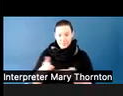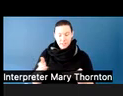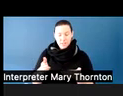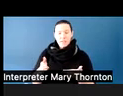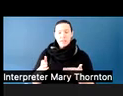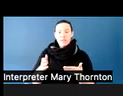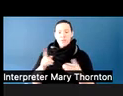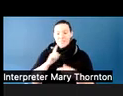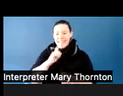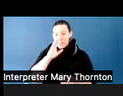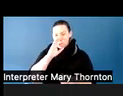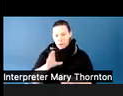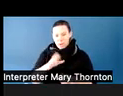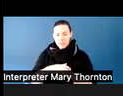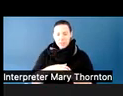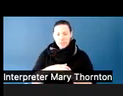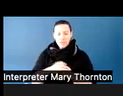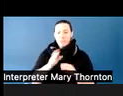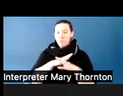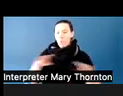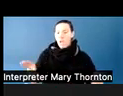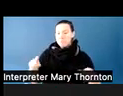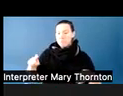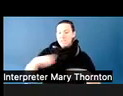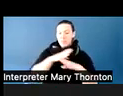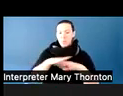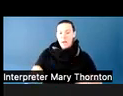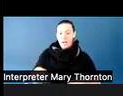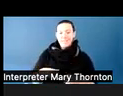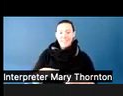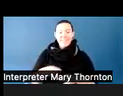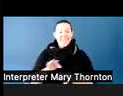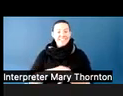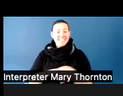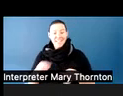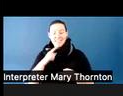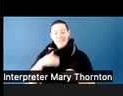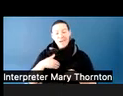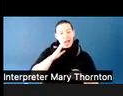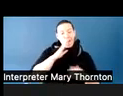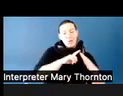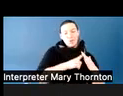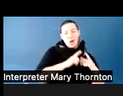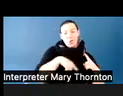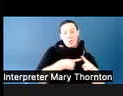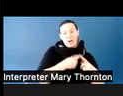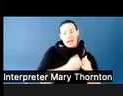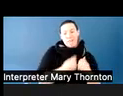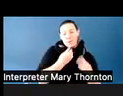like, I'll get started when everyone's ready because I might not be ready, or I might not know how to show you